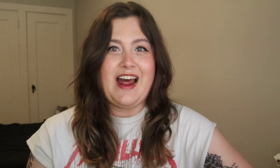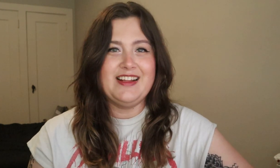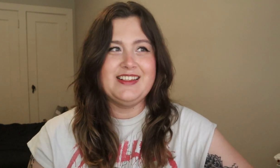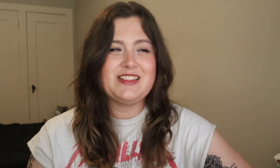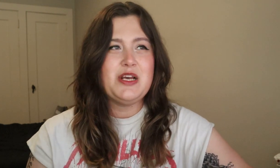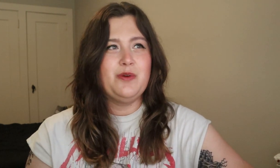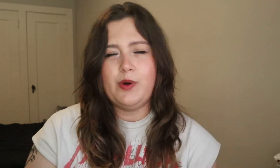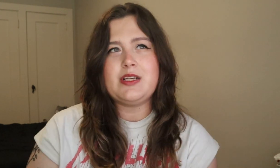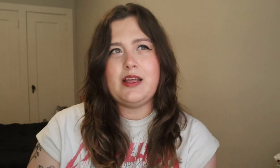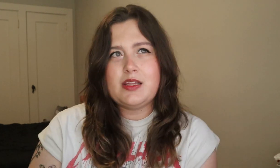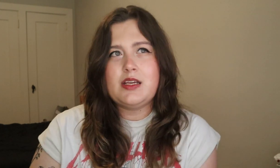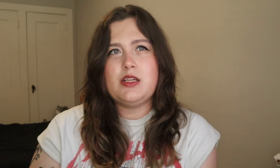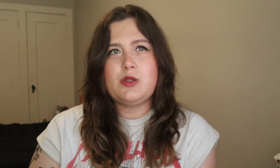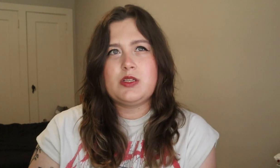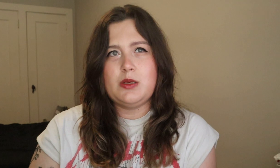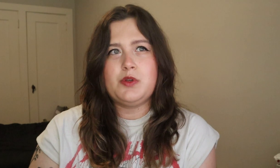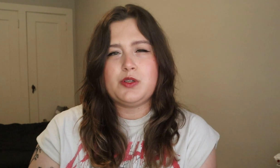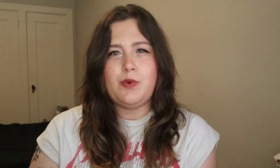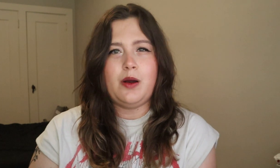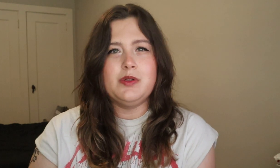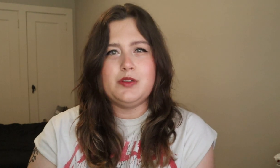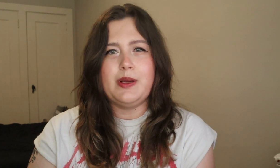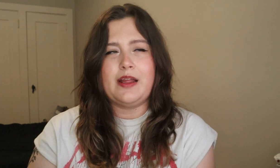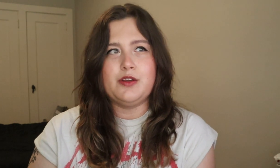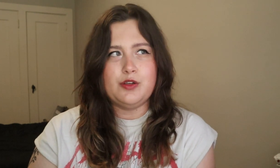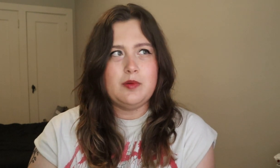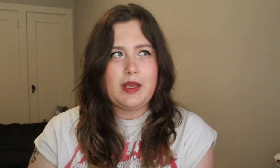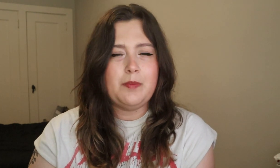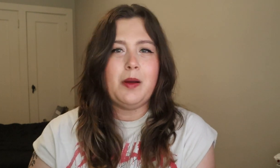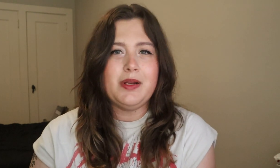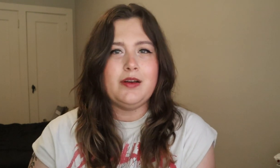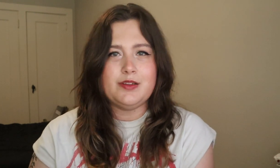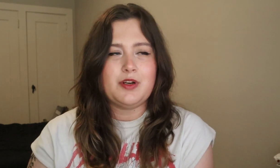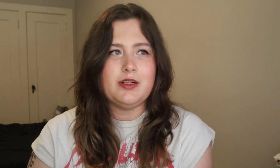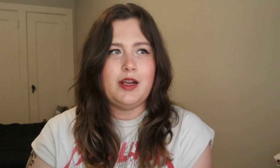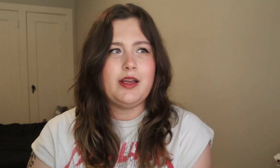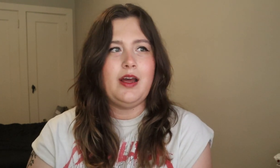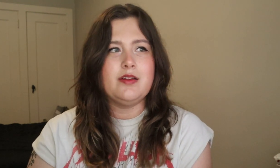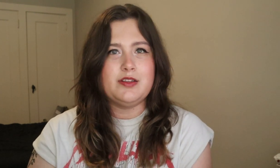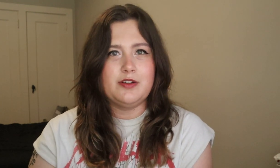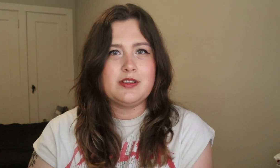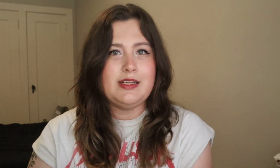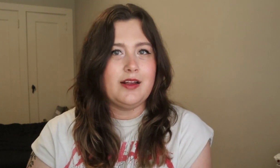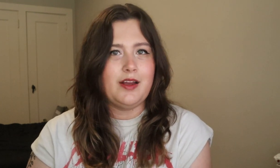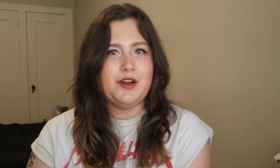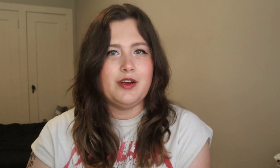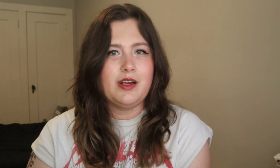out of this, which I think is similar to what I was doing at the YouTube camp. I mean, I did try to take it as seriously as I could,